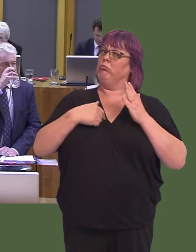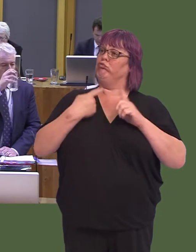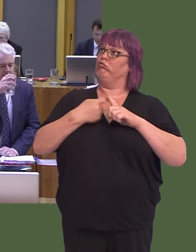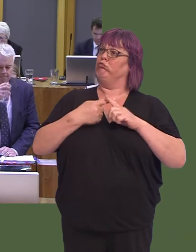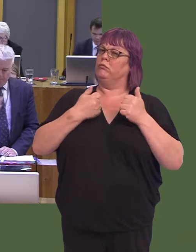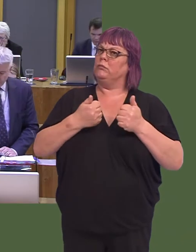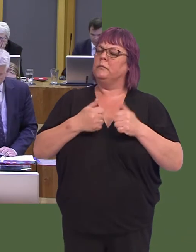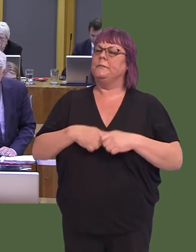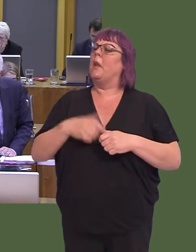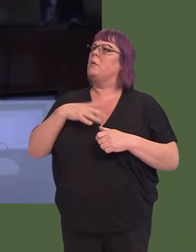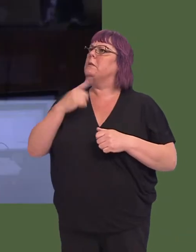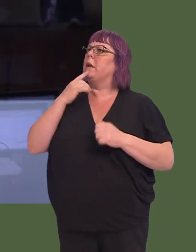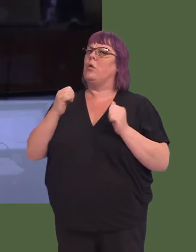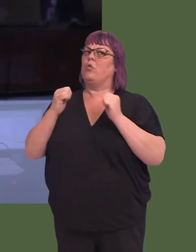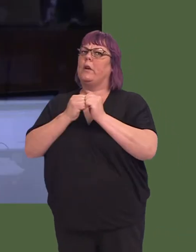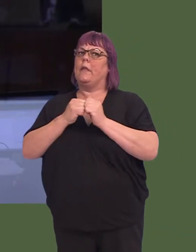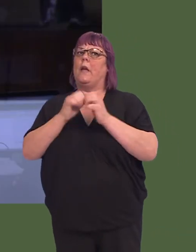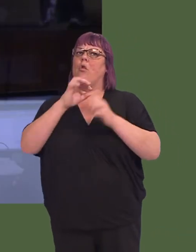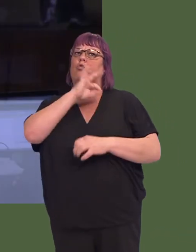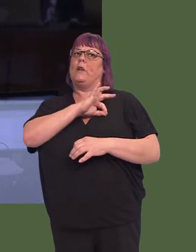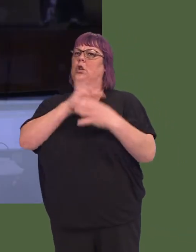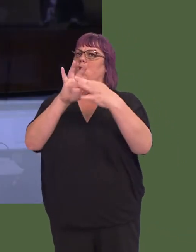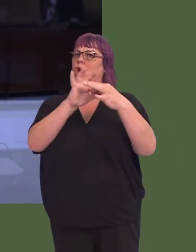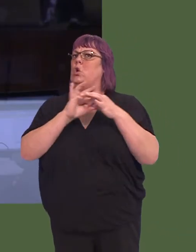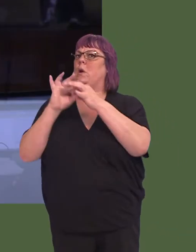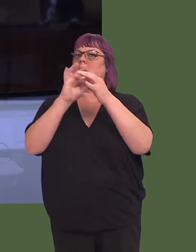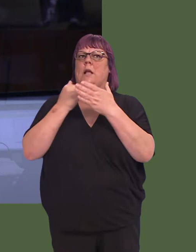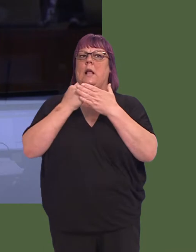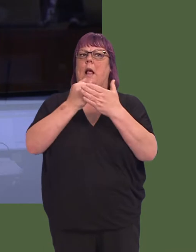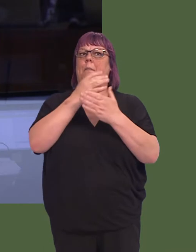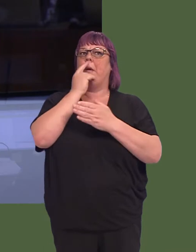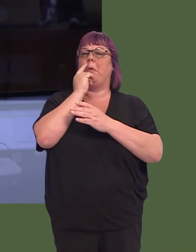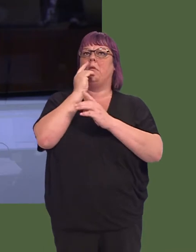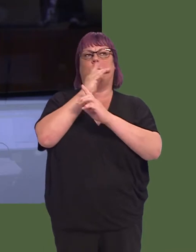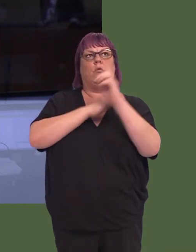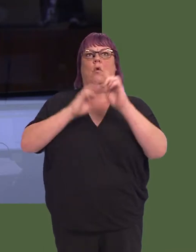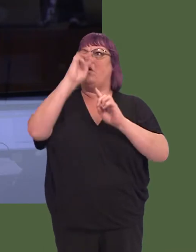Can I also concur with those sentiments that credit unions do a great deal of work across Wales?